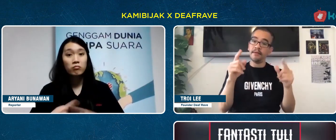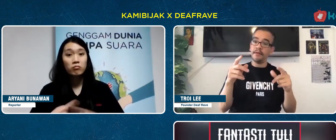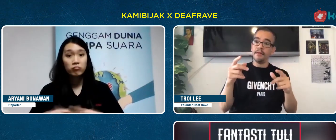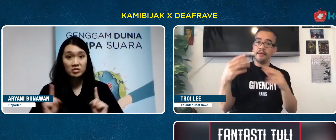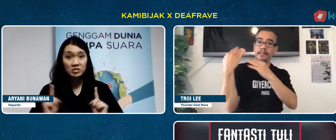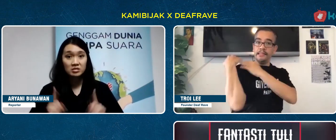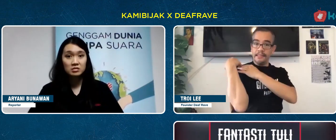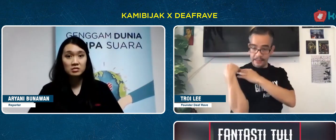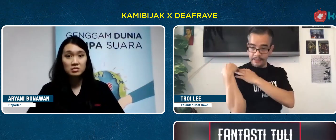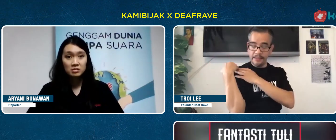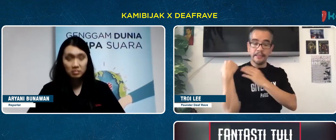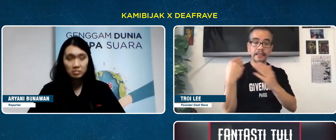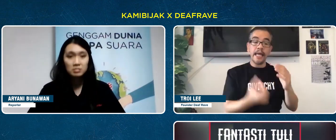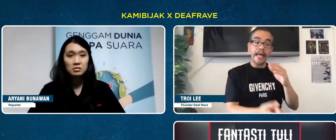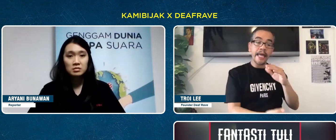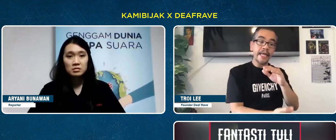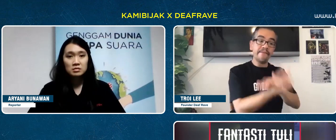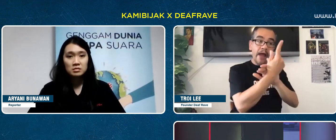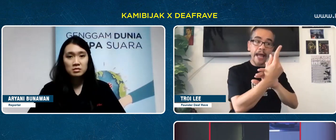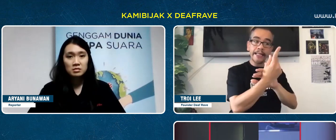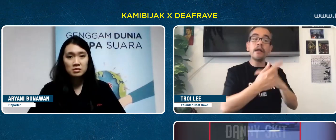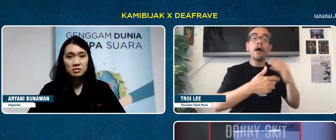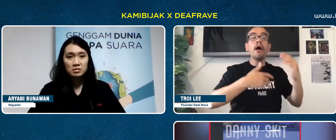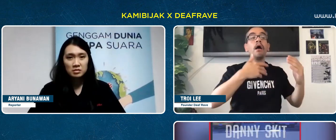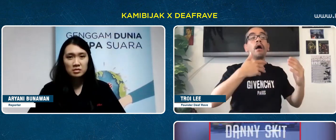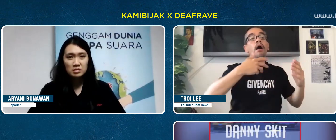Responsibility for the event is a planning task